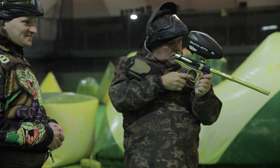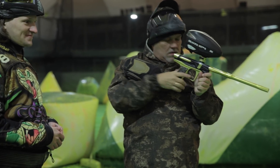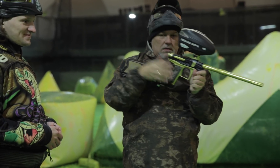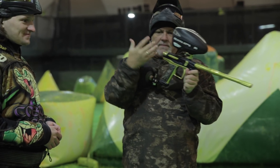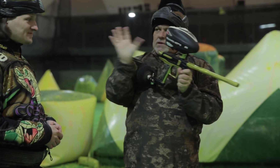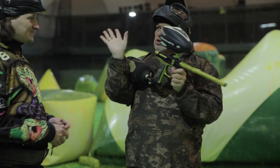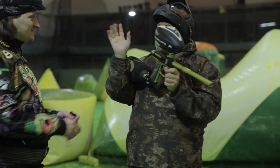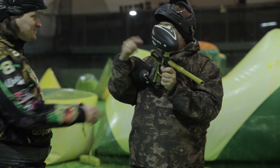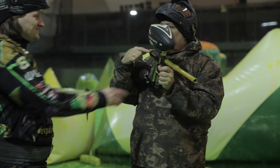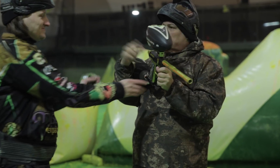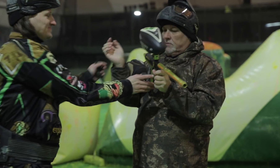Is that it?